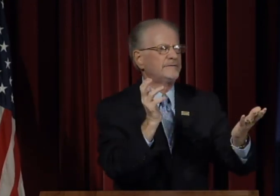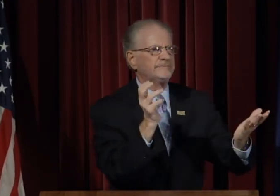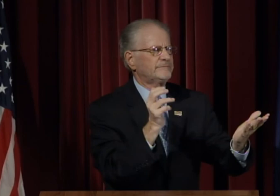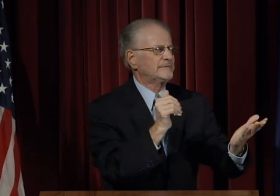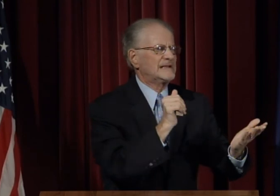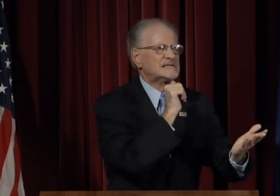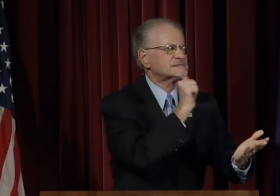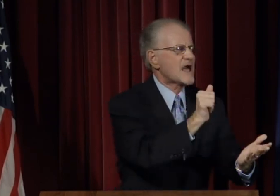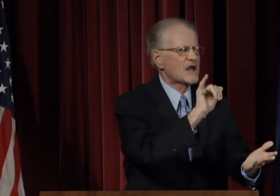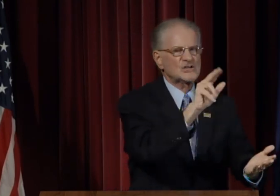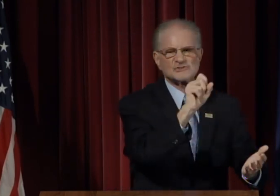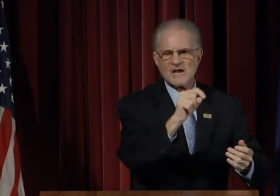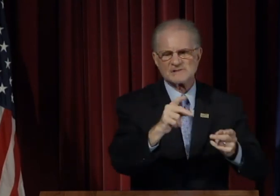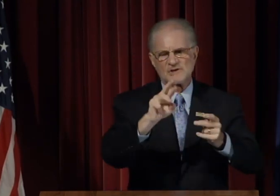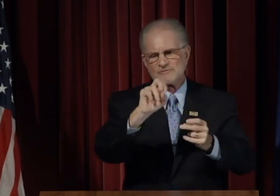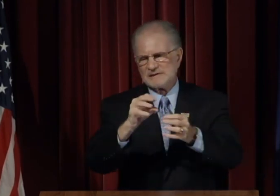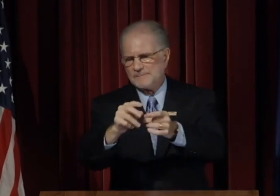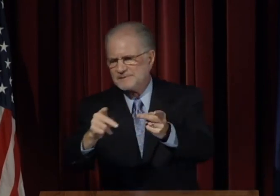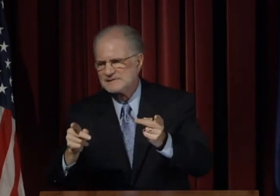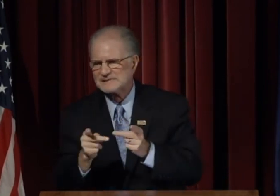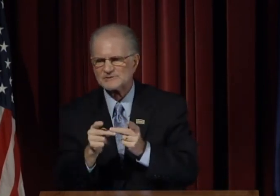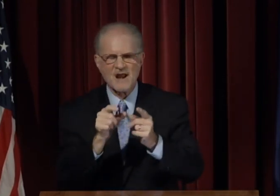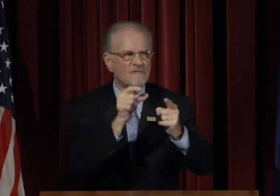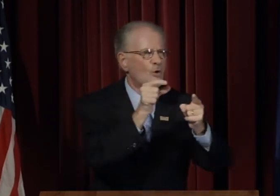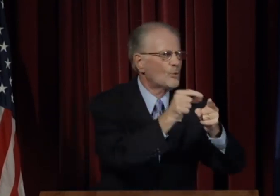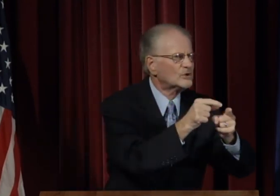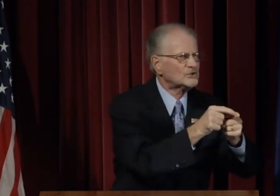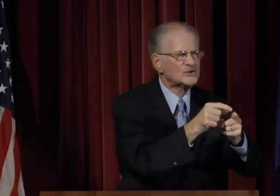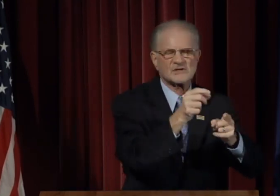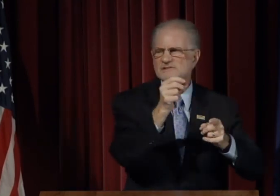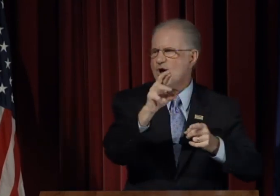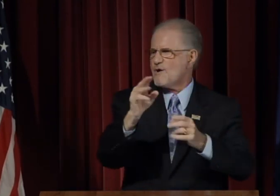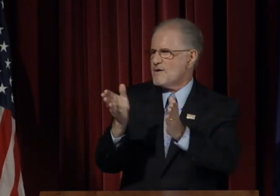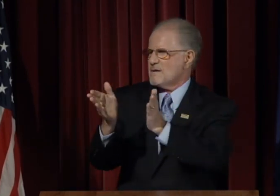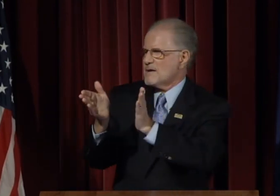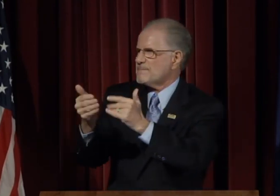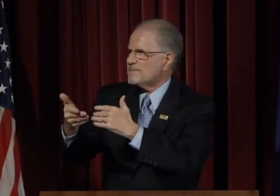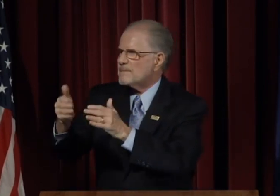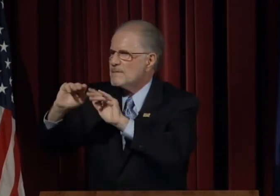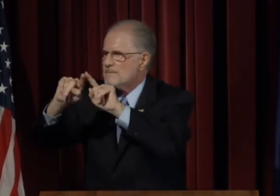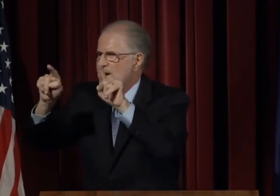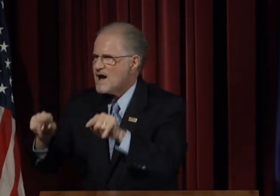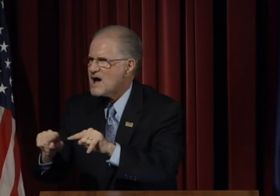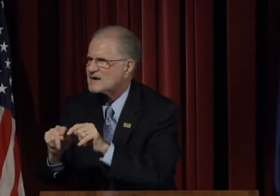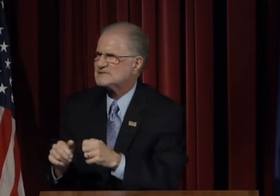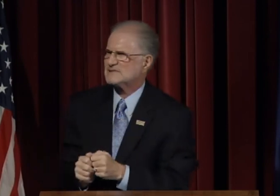The rearrangement is not just a repositioning of words and boxes on a slide.